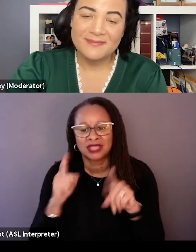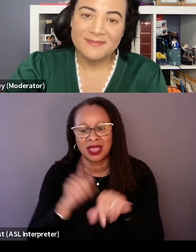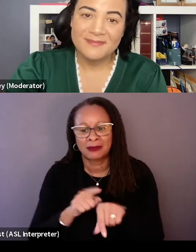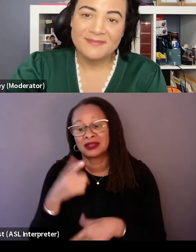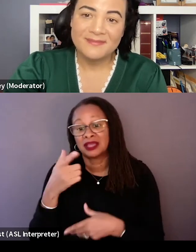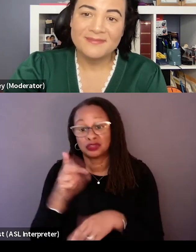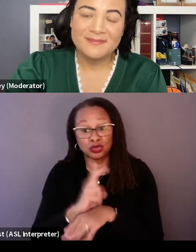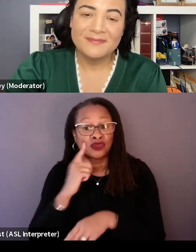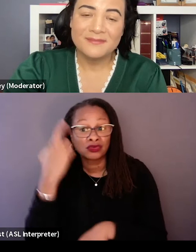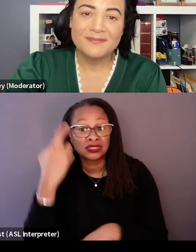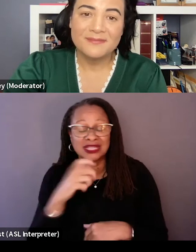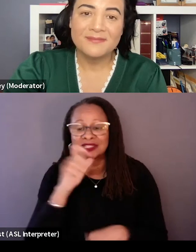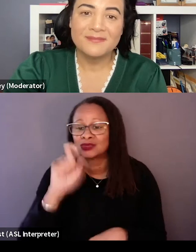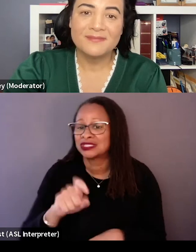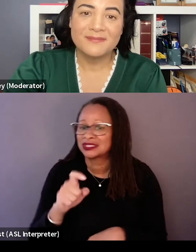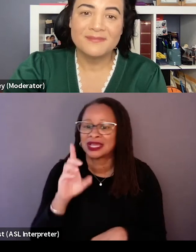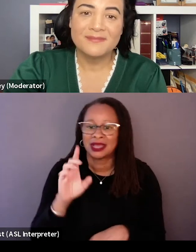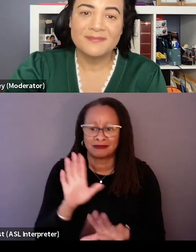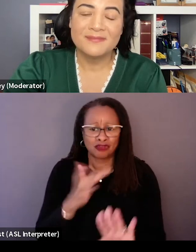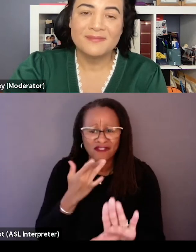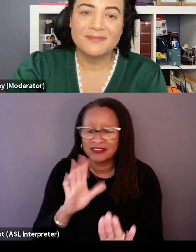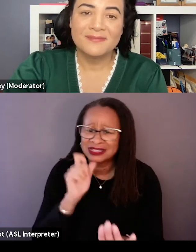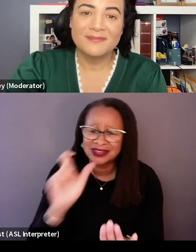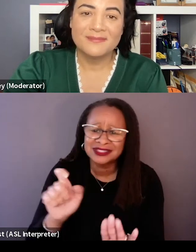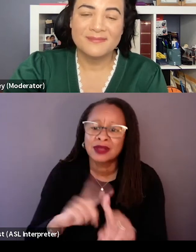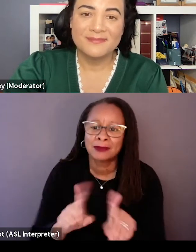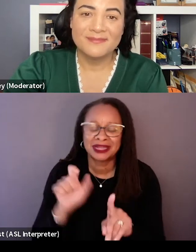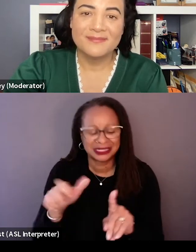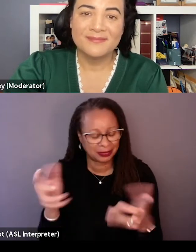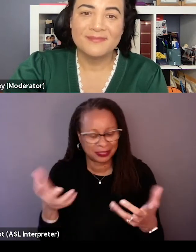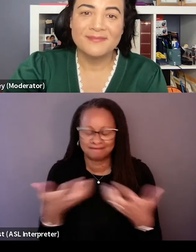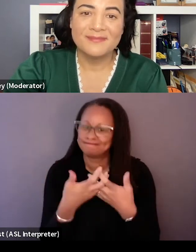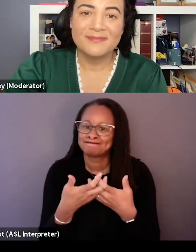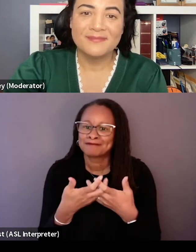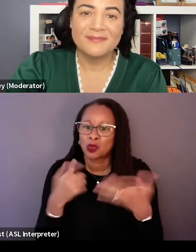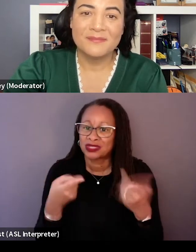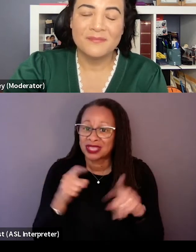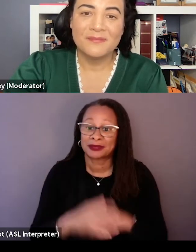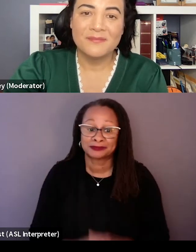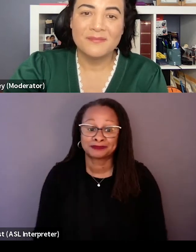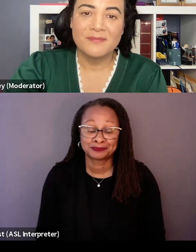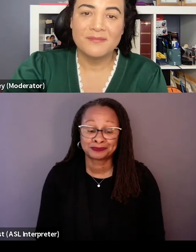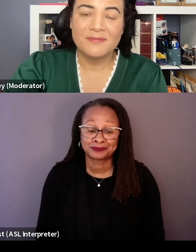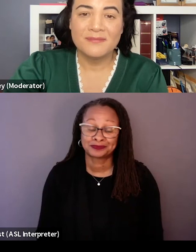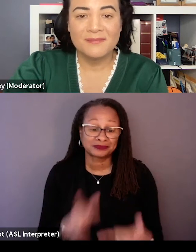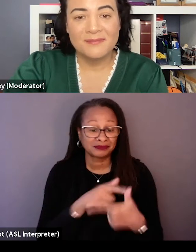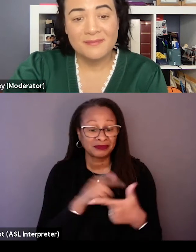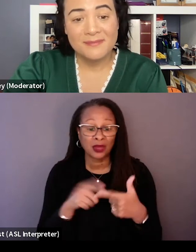And they don't necessarily have to be your favorites, they just have to be the songs that were being played at the time. And then we were very fortunate that, again,